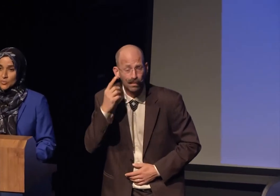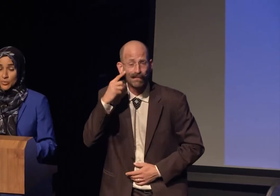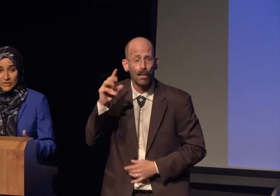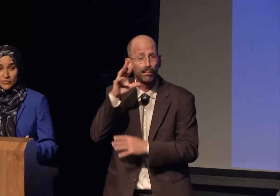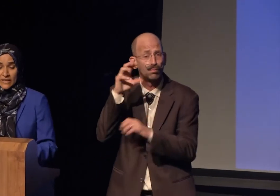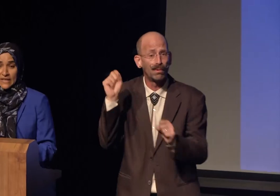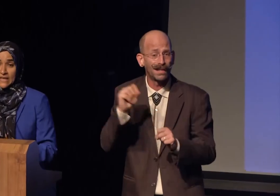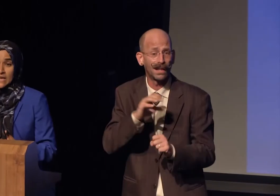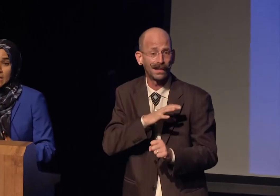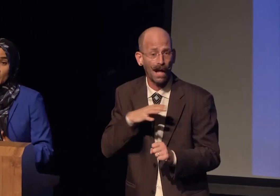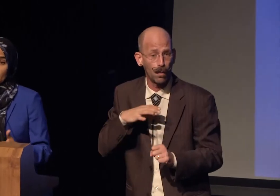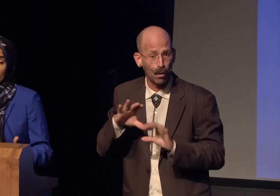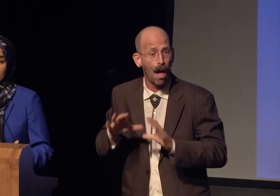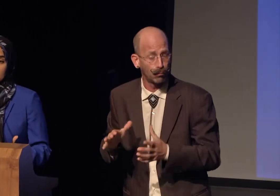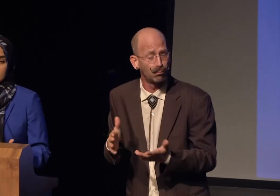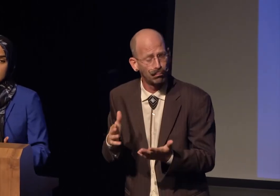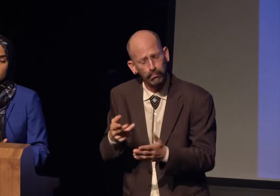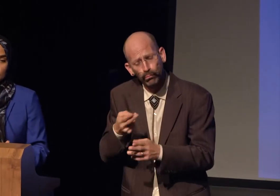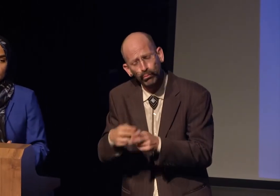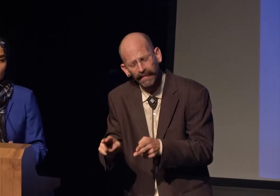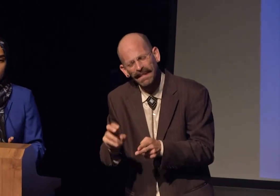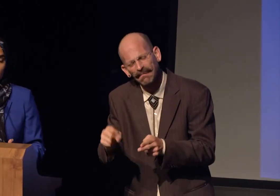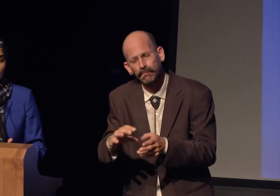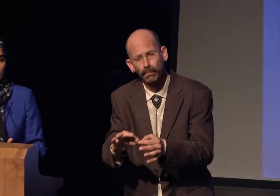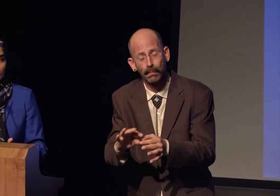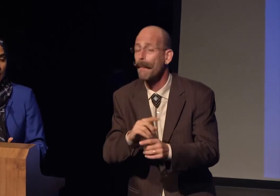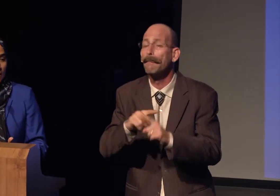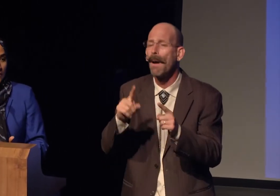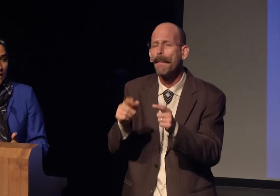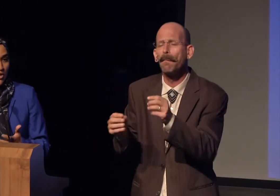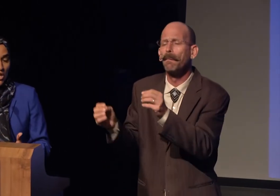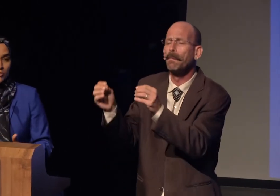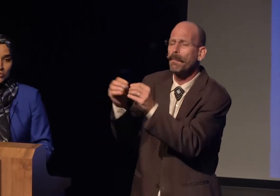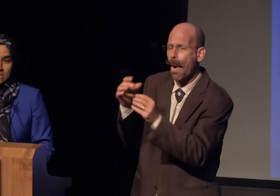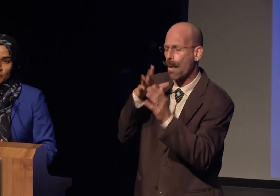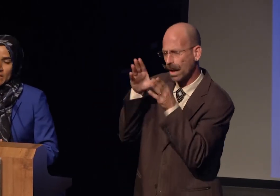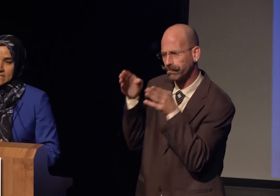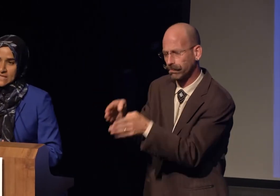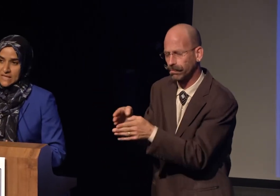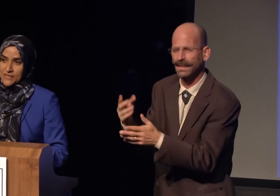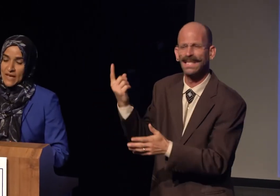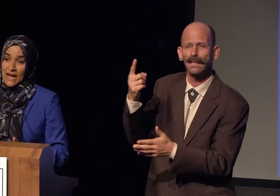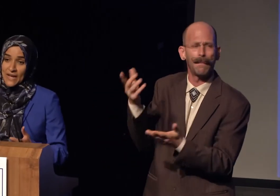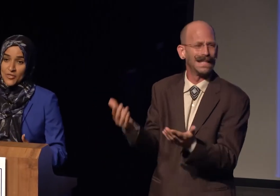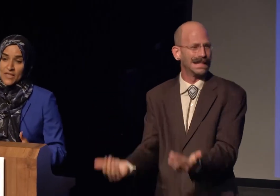briefly, but then, a discussion of something that our country is facing, that I think